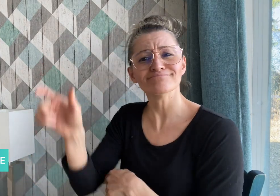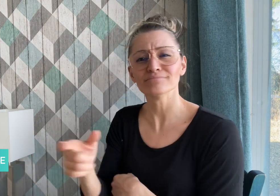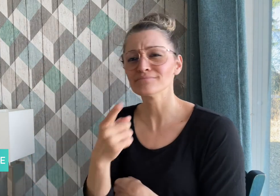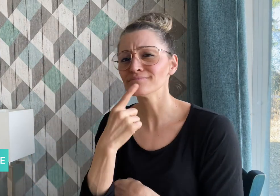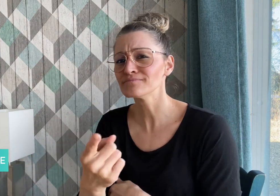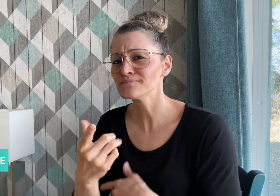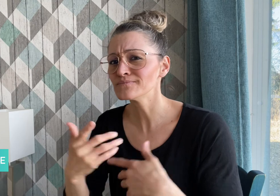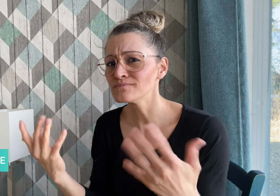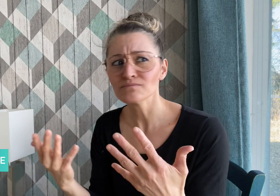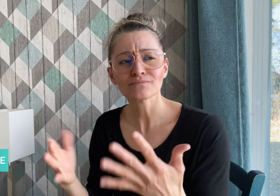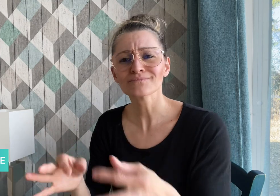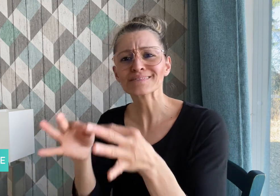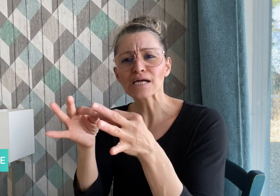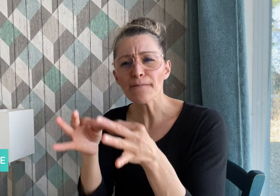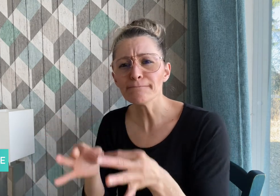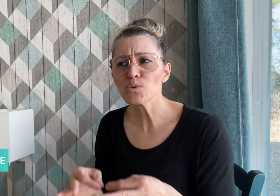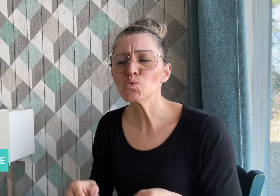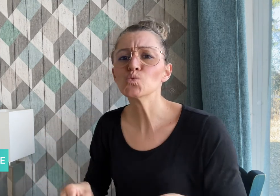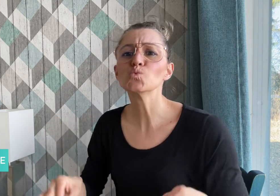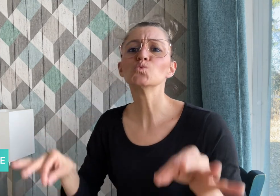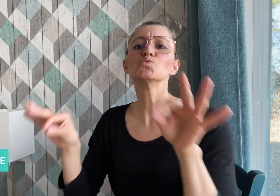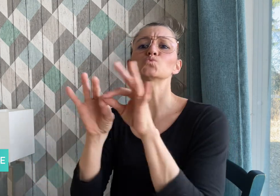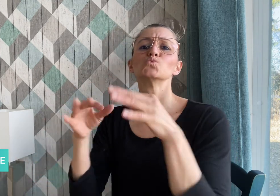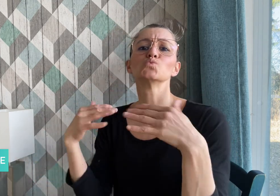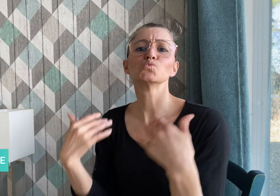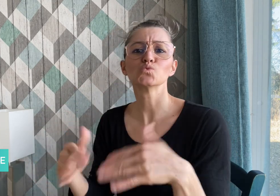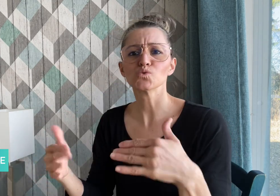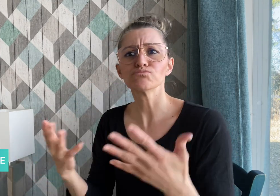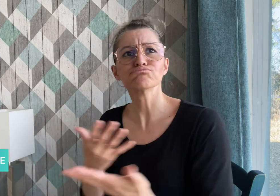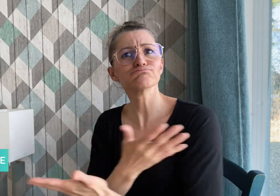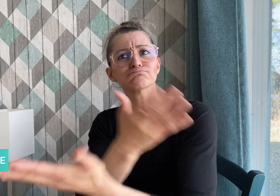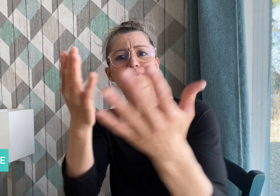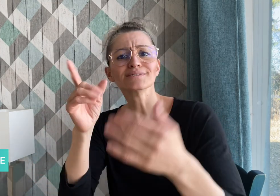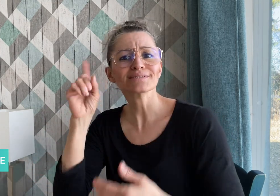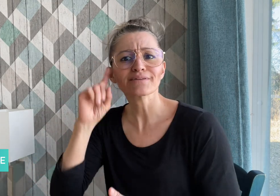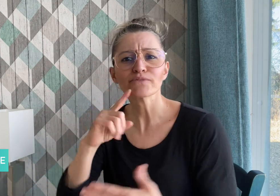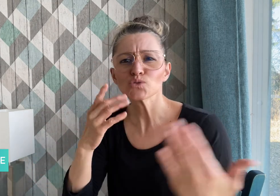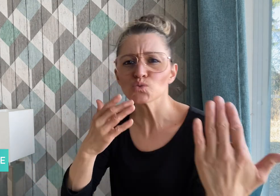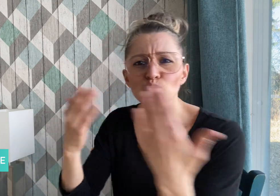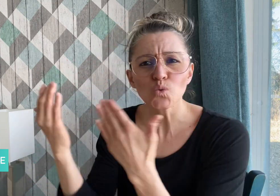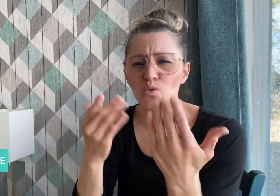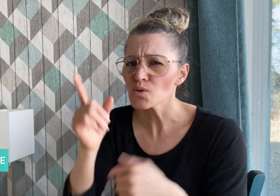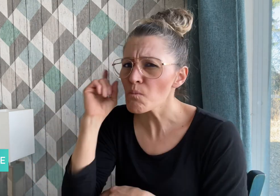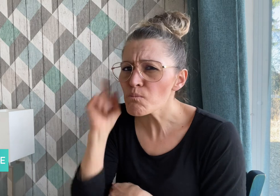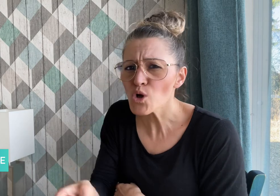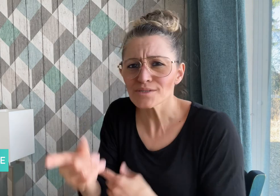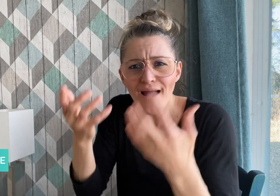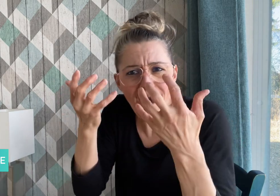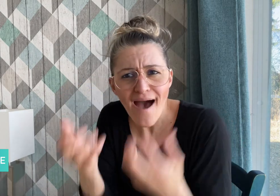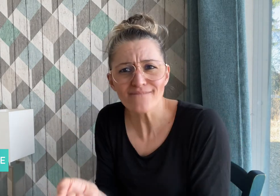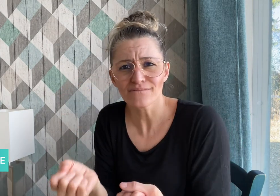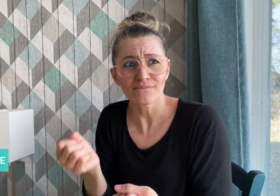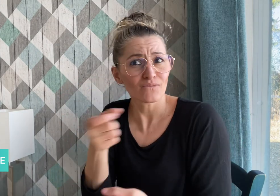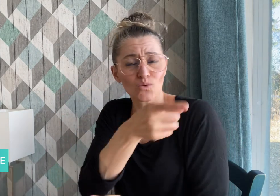of Deaf schools, describing them as "community hubs -